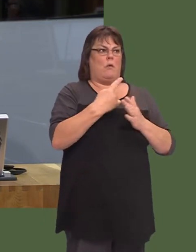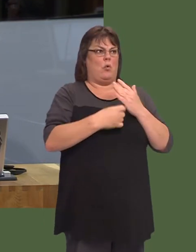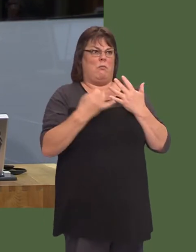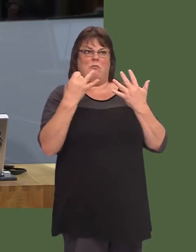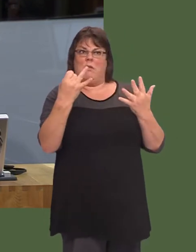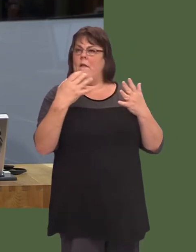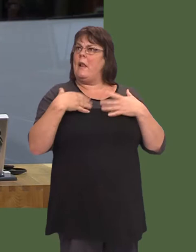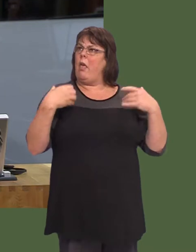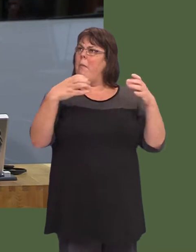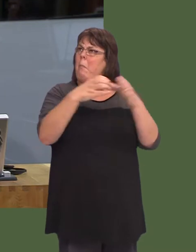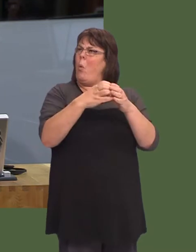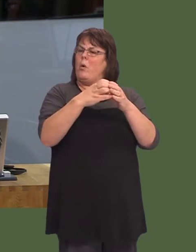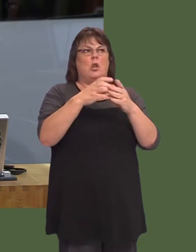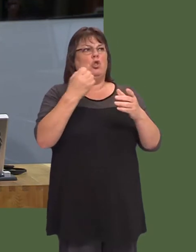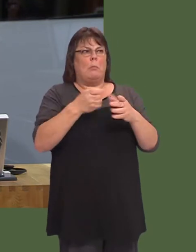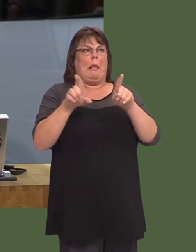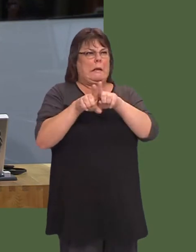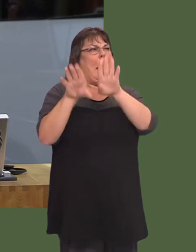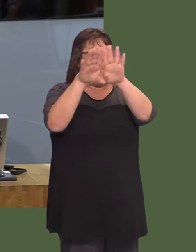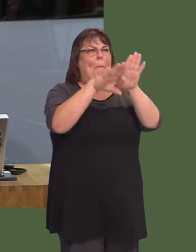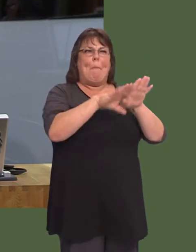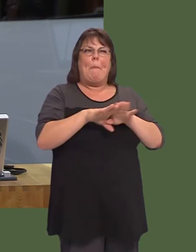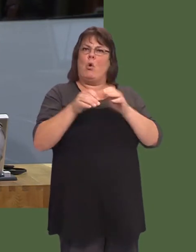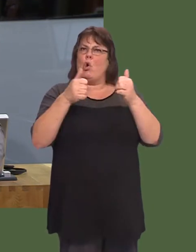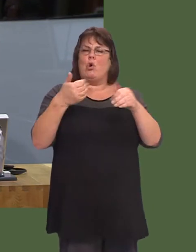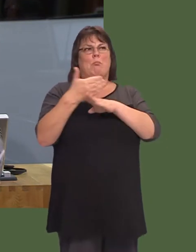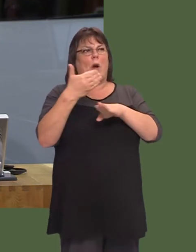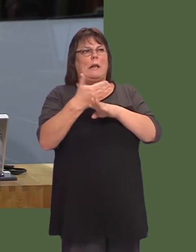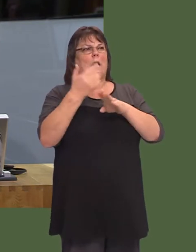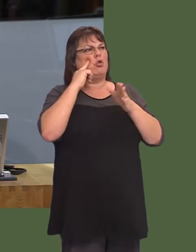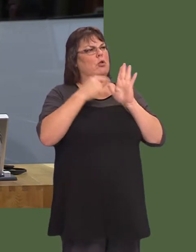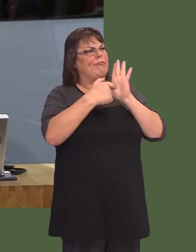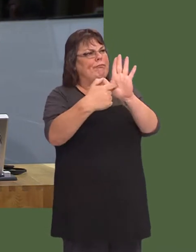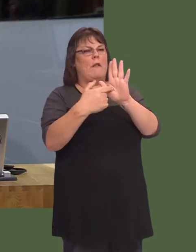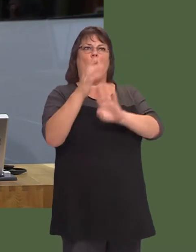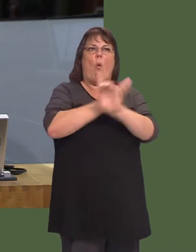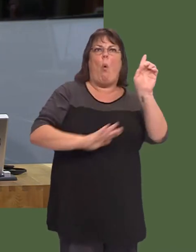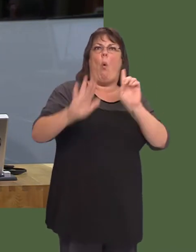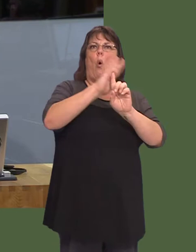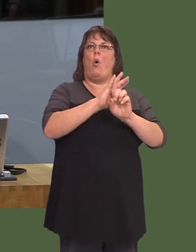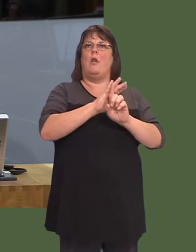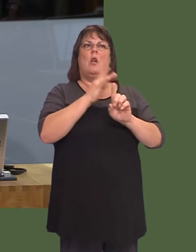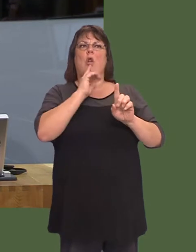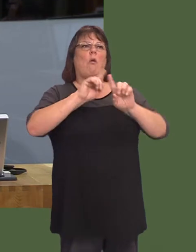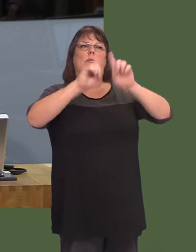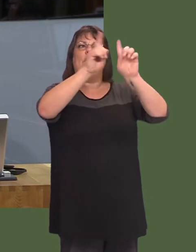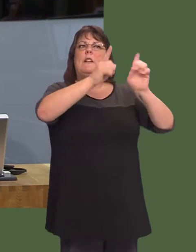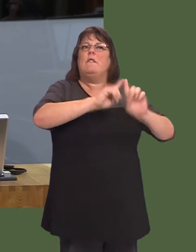We only have seven health boards; surely, that good practice should be spilling out into all the health boards so that people do not see these spiralling waiting times